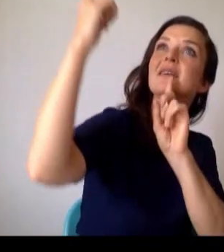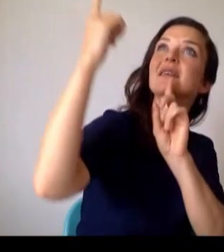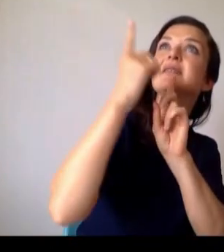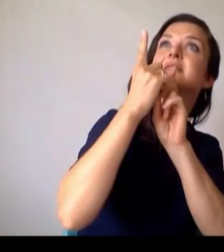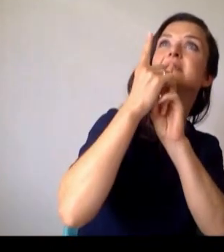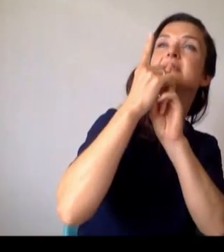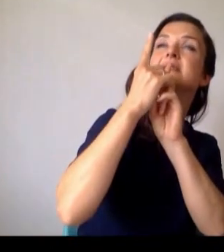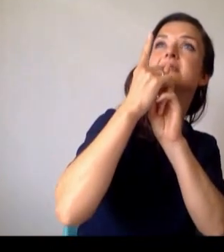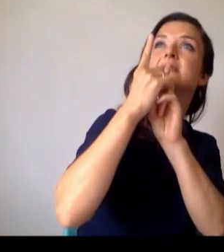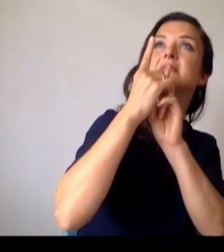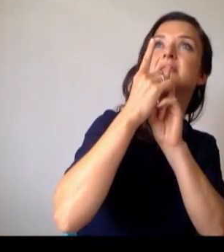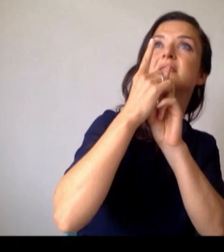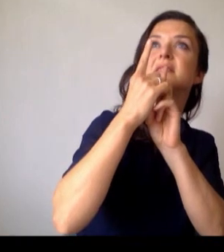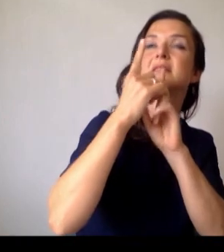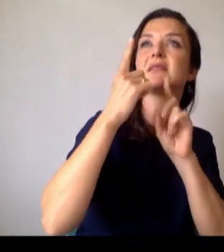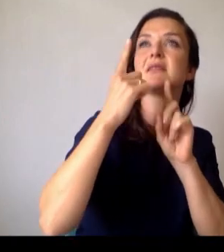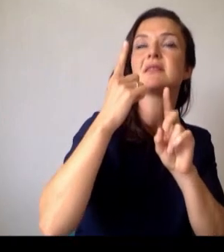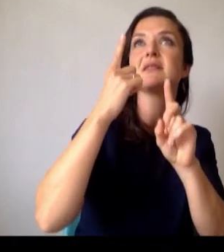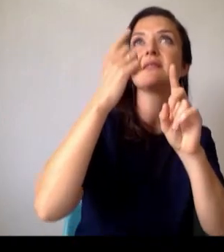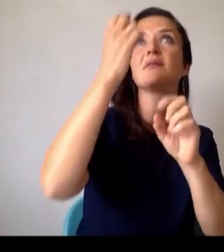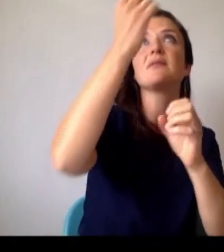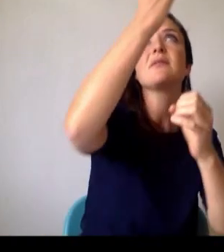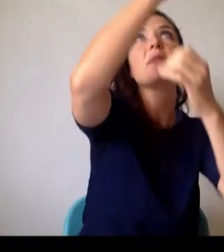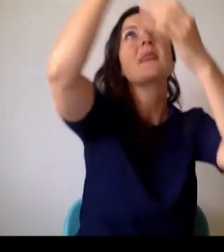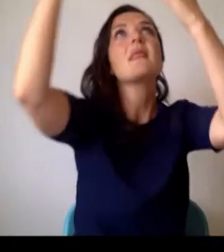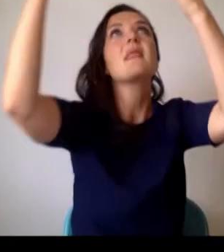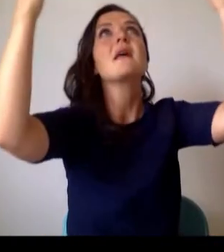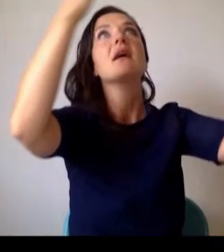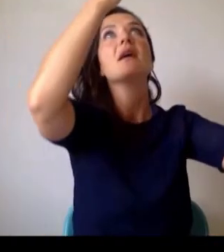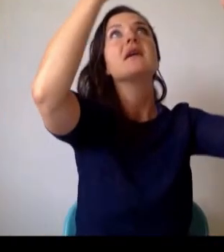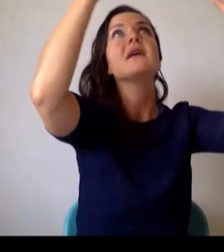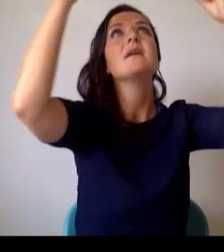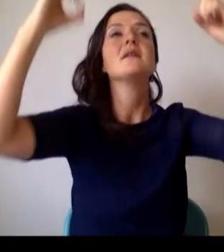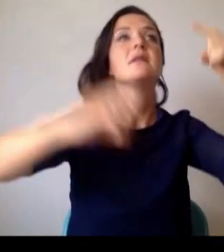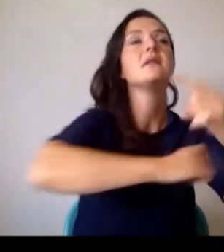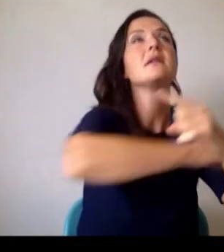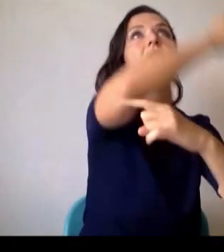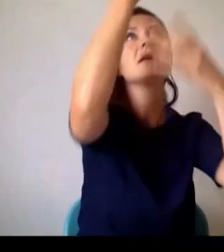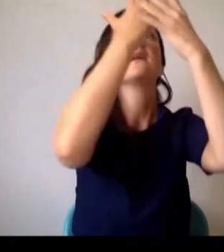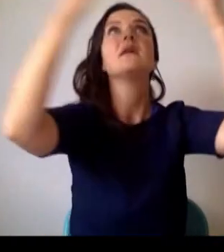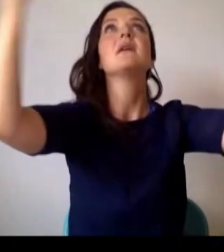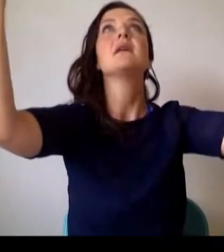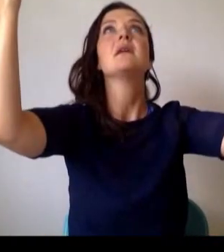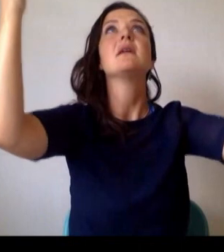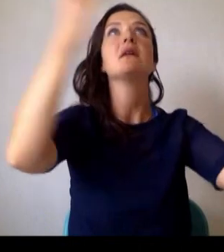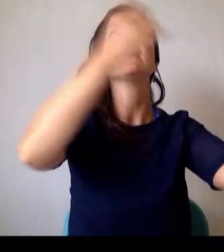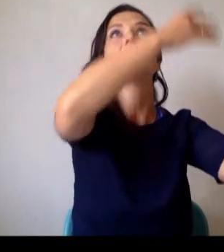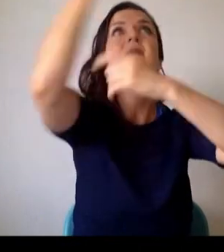They come and go of their own free will